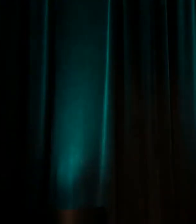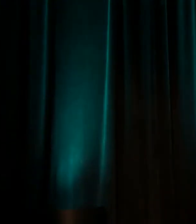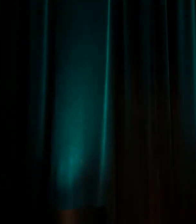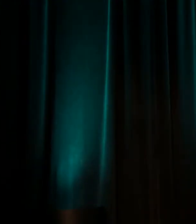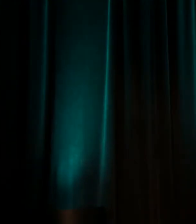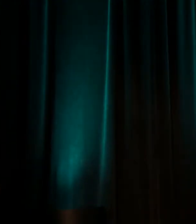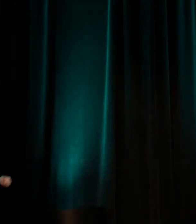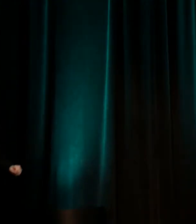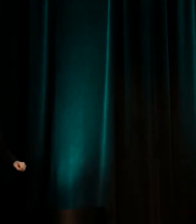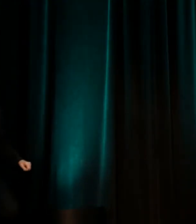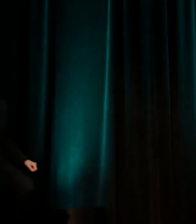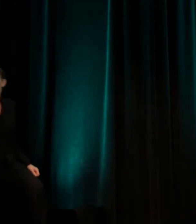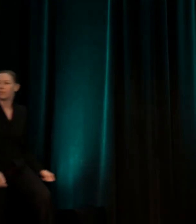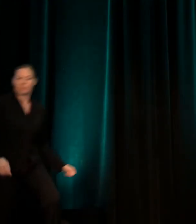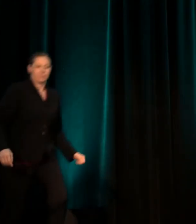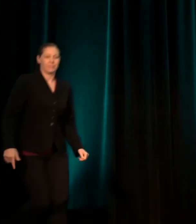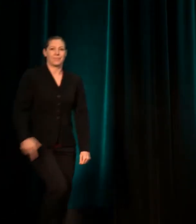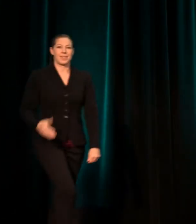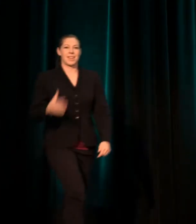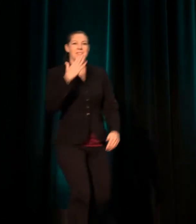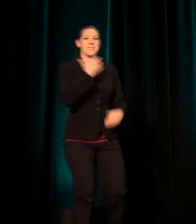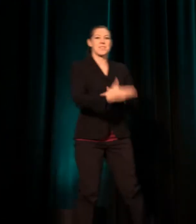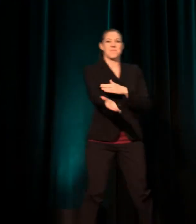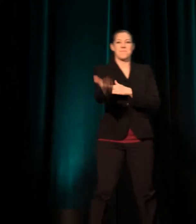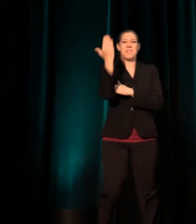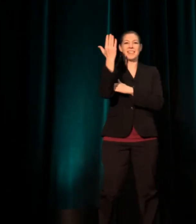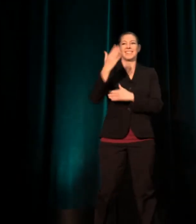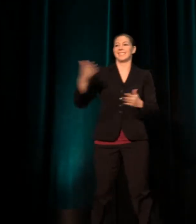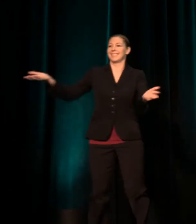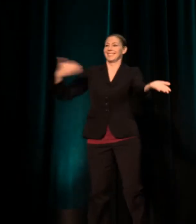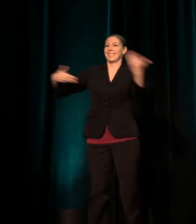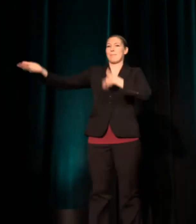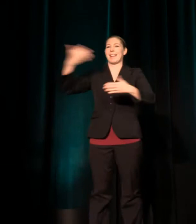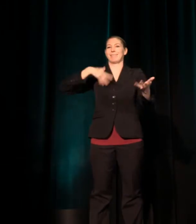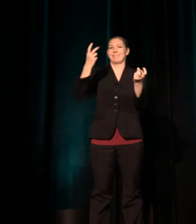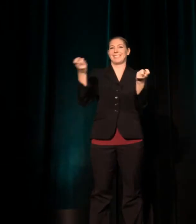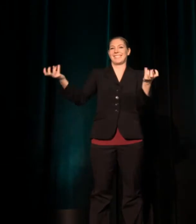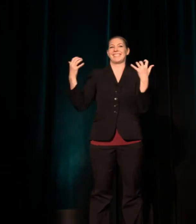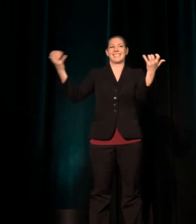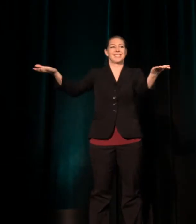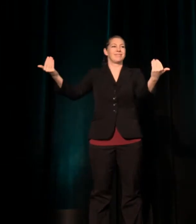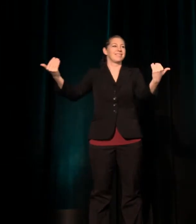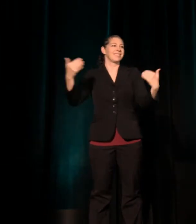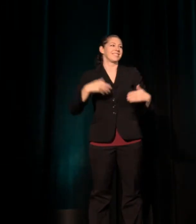Good morning everyone. Come on in. Have a seat.